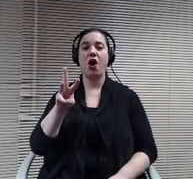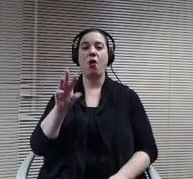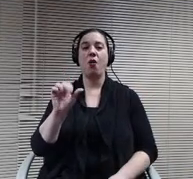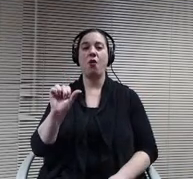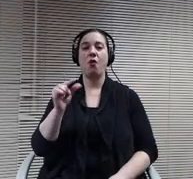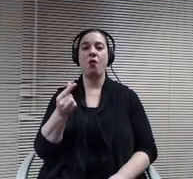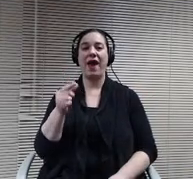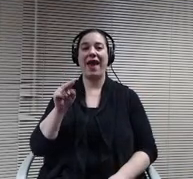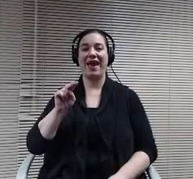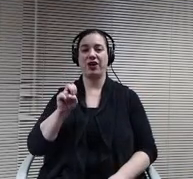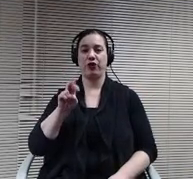Hi thank you.